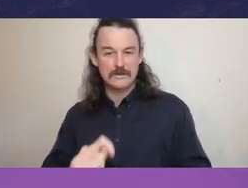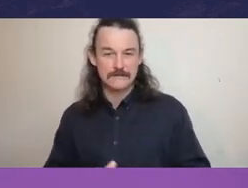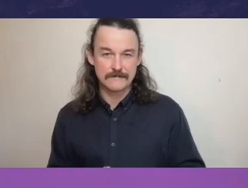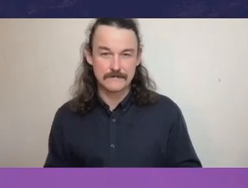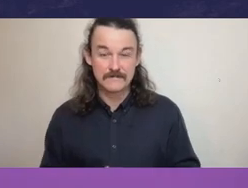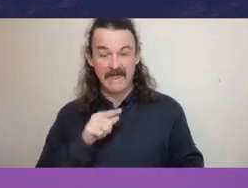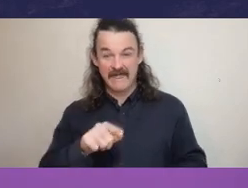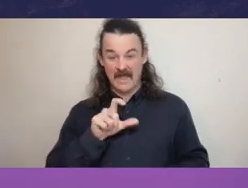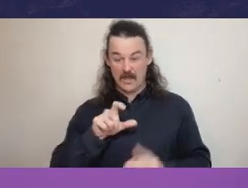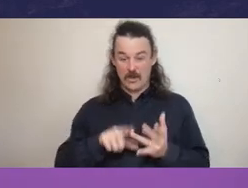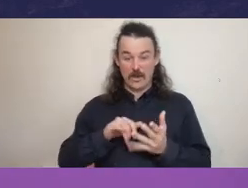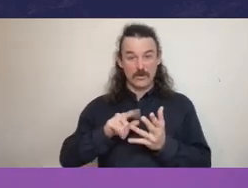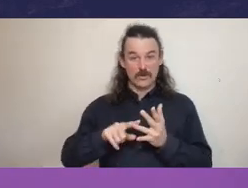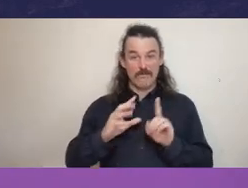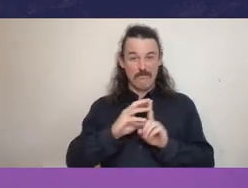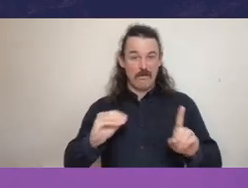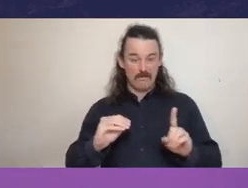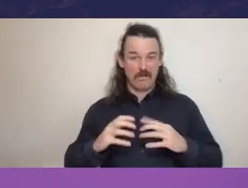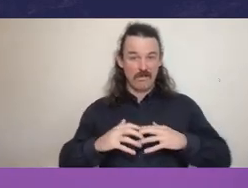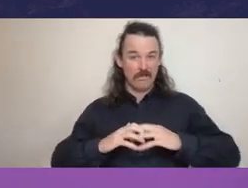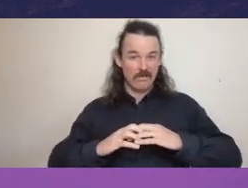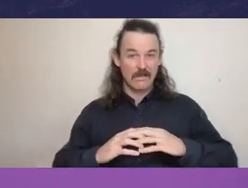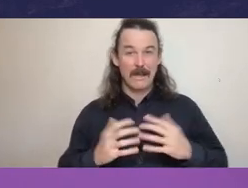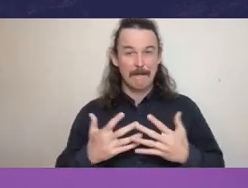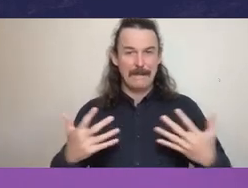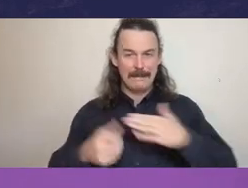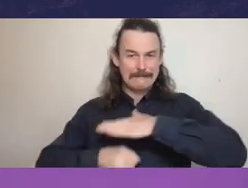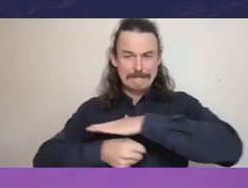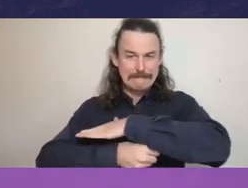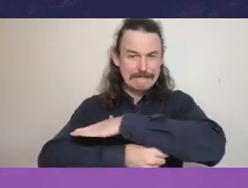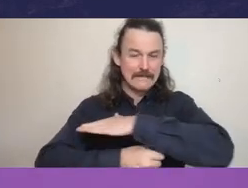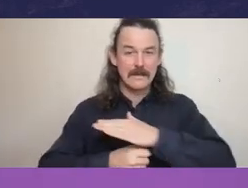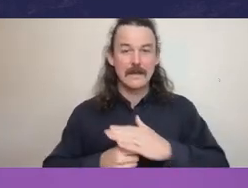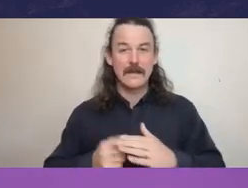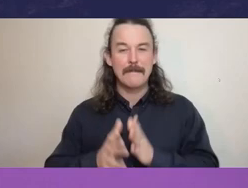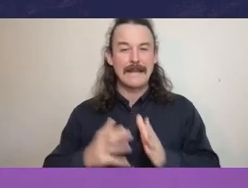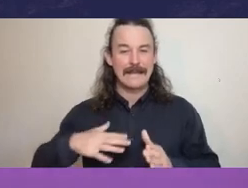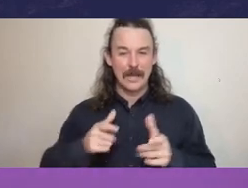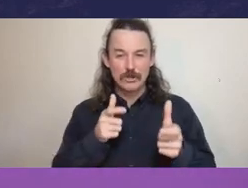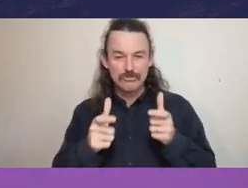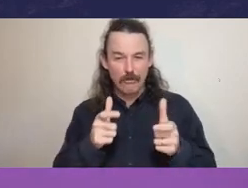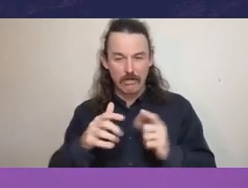of the COSO model is within what we call the control environment, which which covers the entire organization.